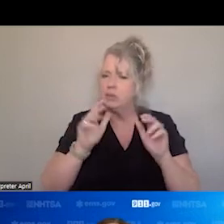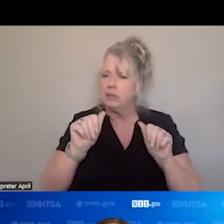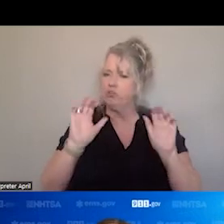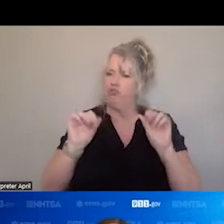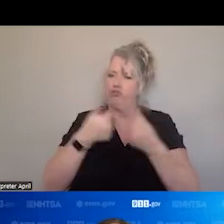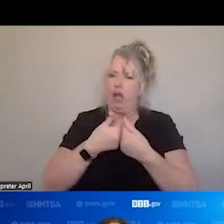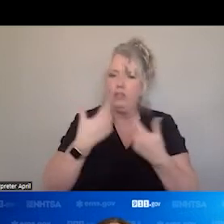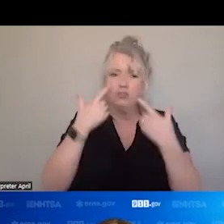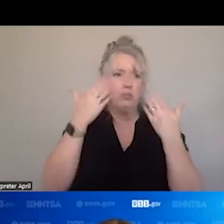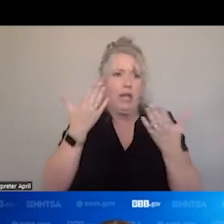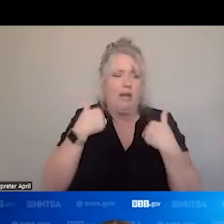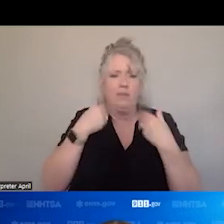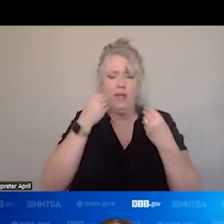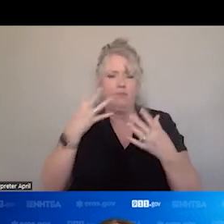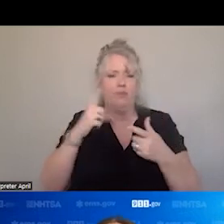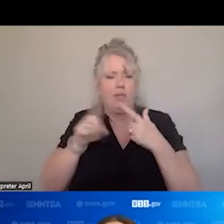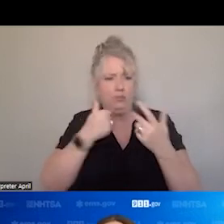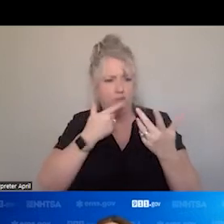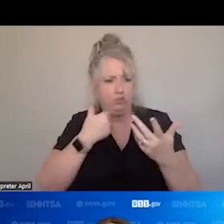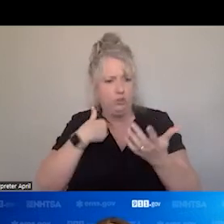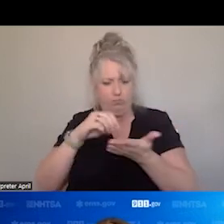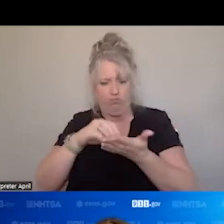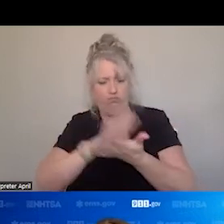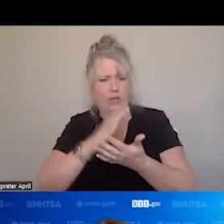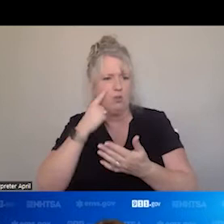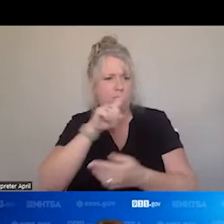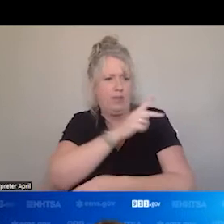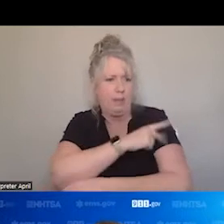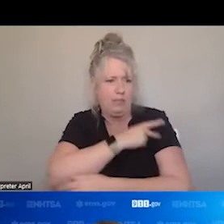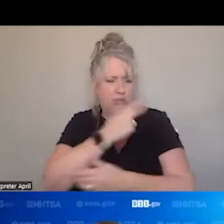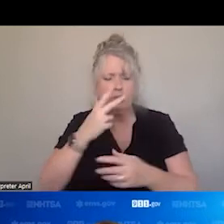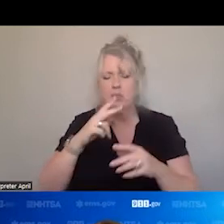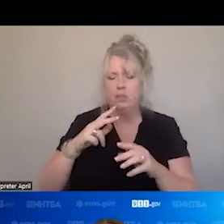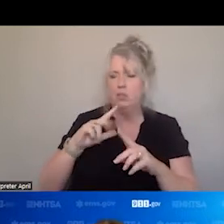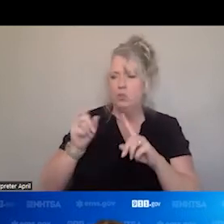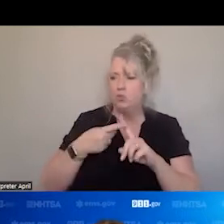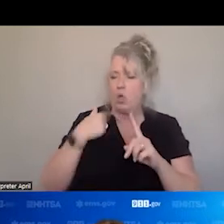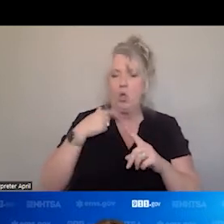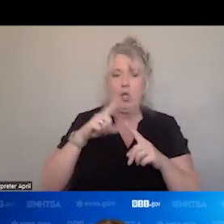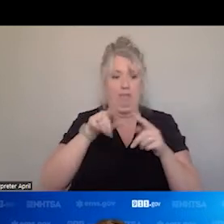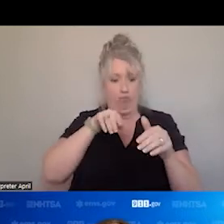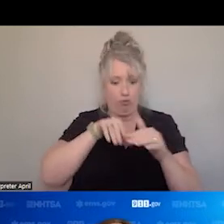DATA INTEGRATION WITH PATIENT RECORDS. SO THAT WHEN A CREW WALKS INTO A SITUATION OFTENTIMES,